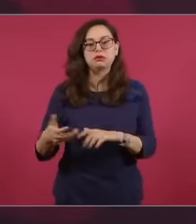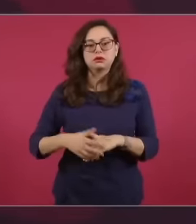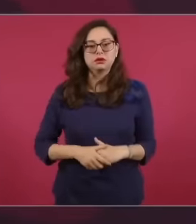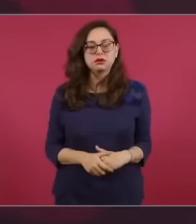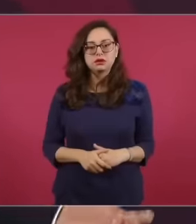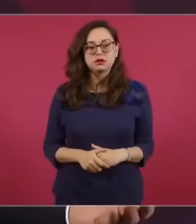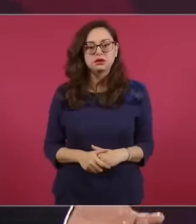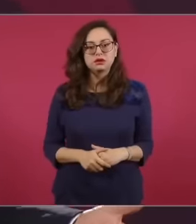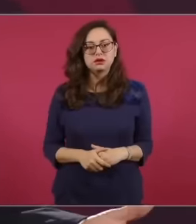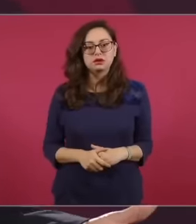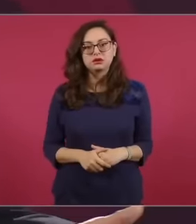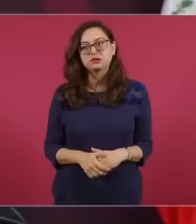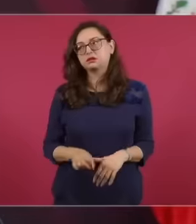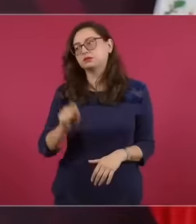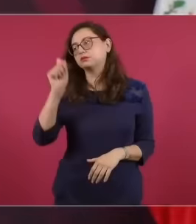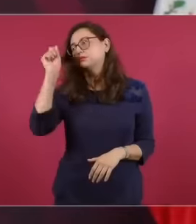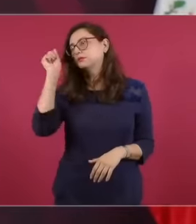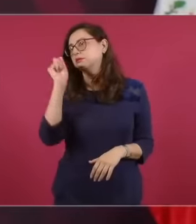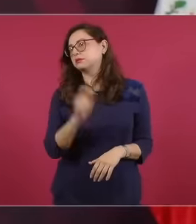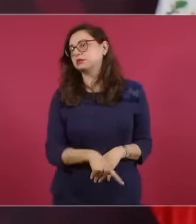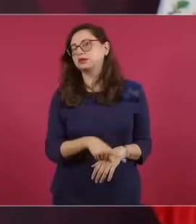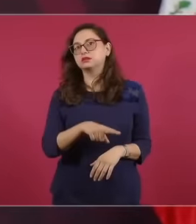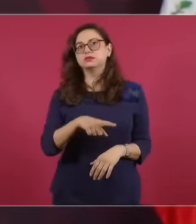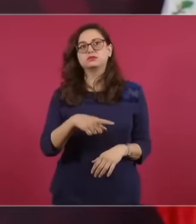the same